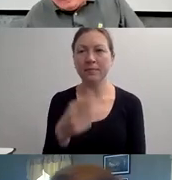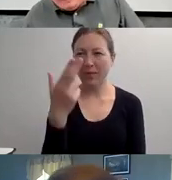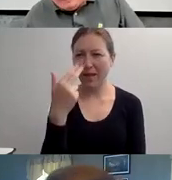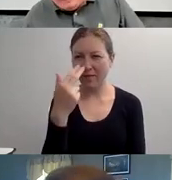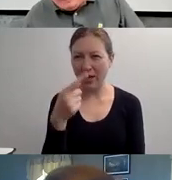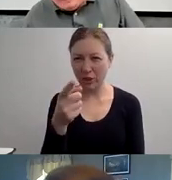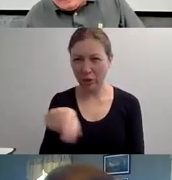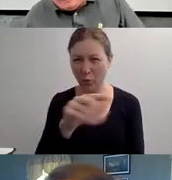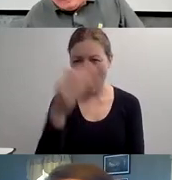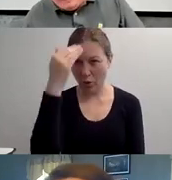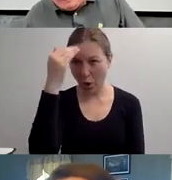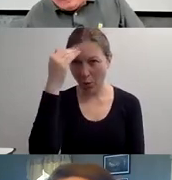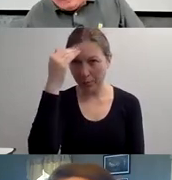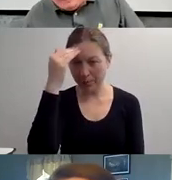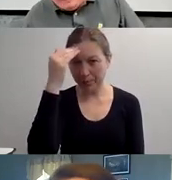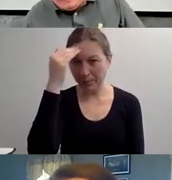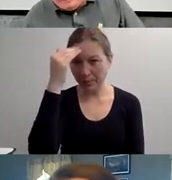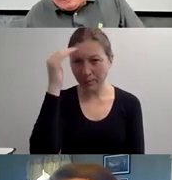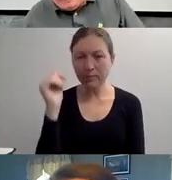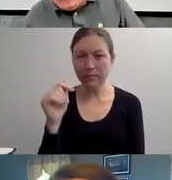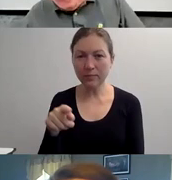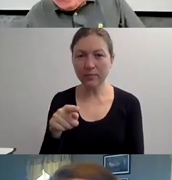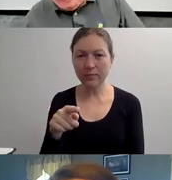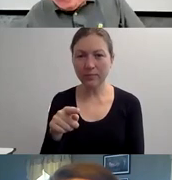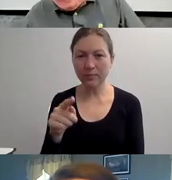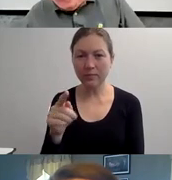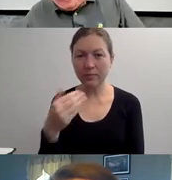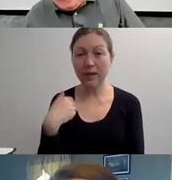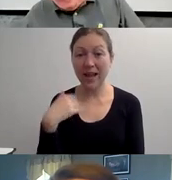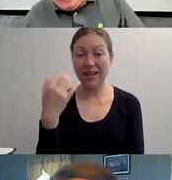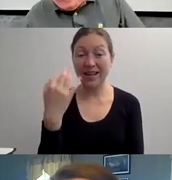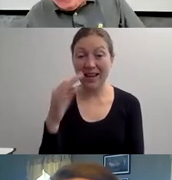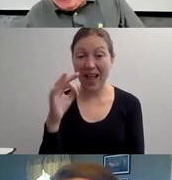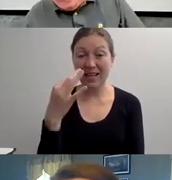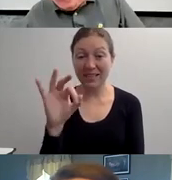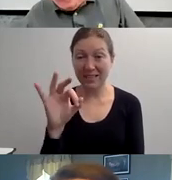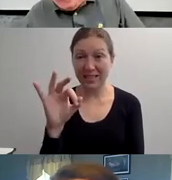"I WOULD LIKE TO SAY THAT THERE HAS BEEN SOME PROGRESS.